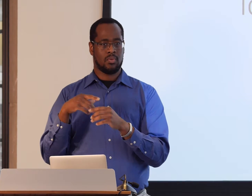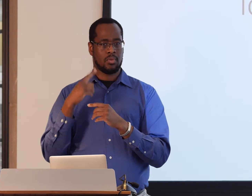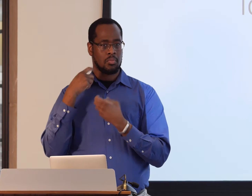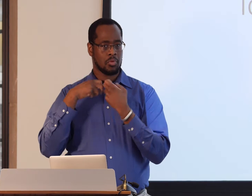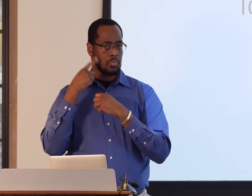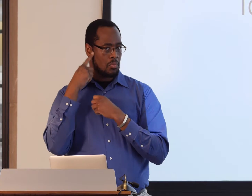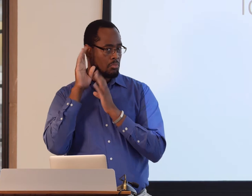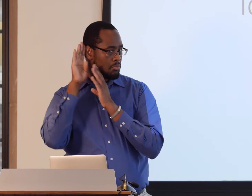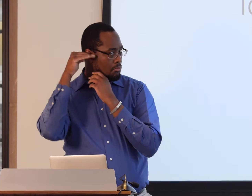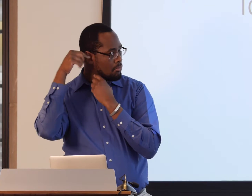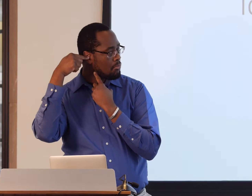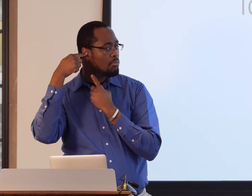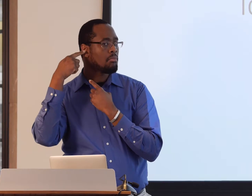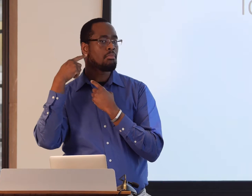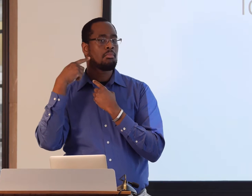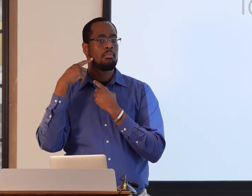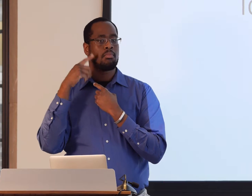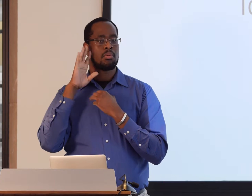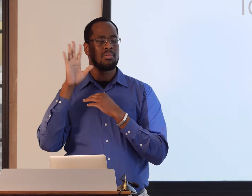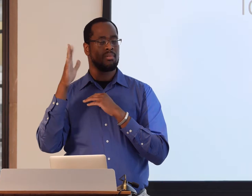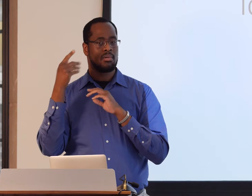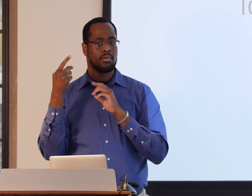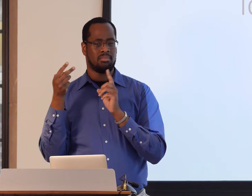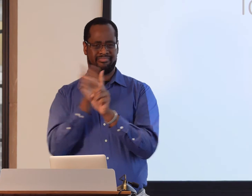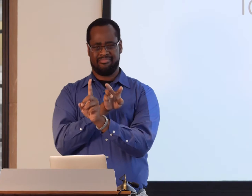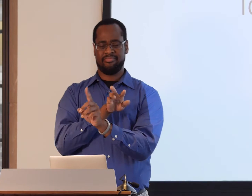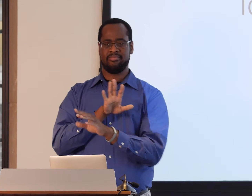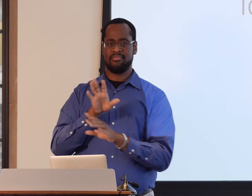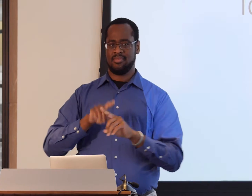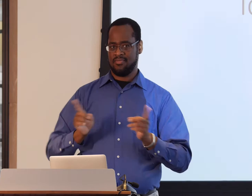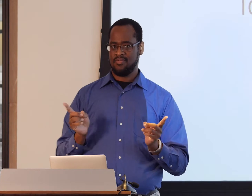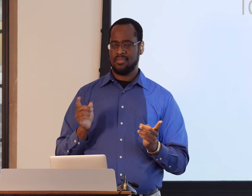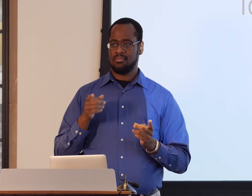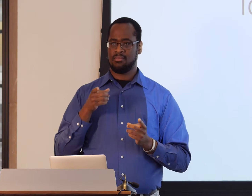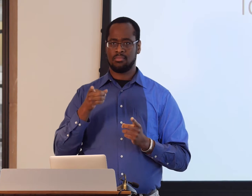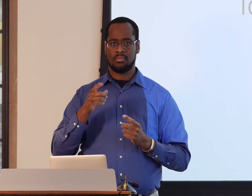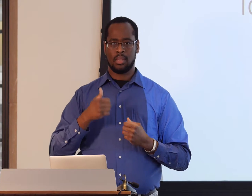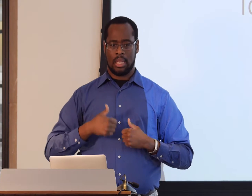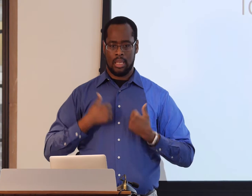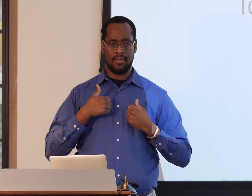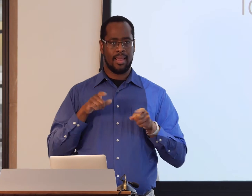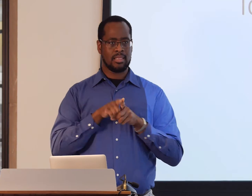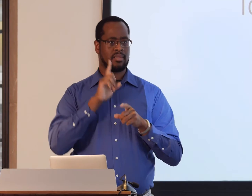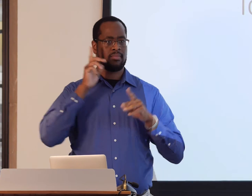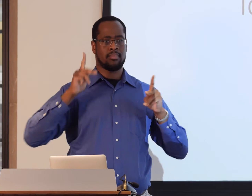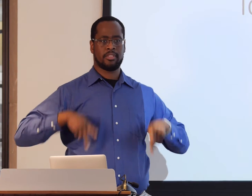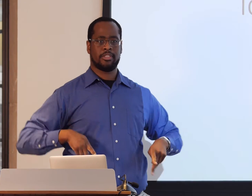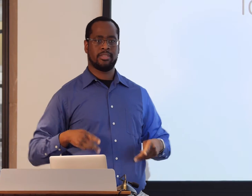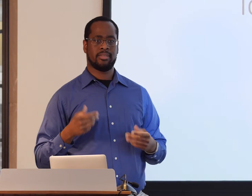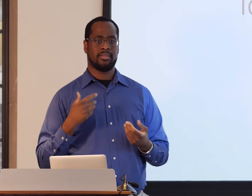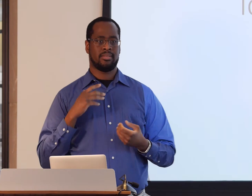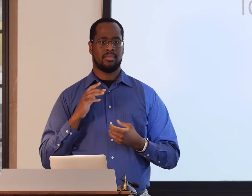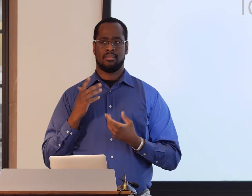Deafness is often focused on the clinical aspect of or the audiology aspect of just being able to hear,